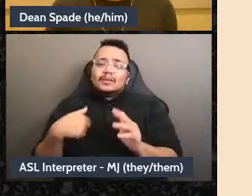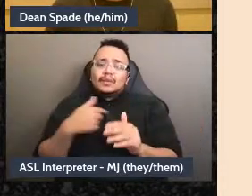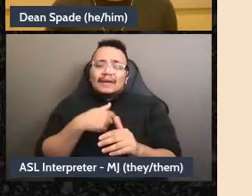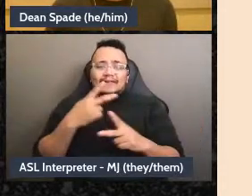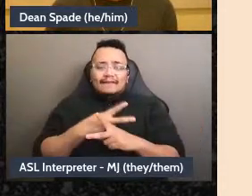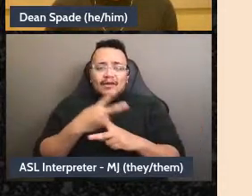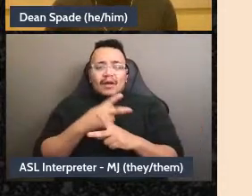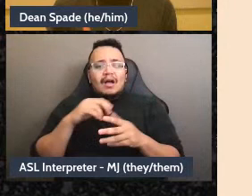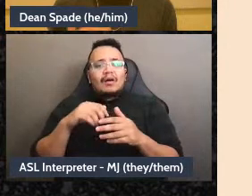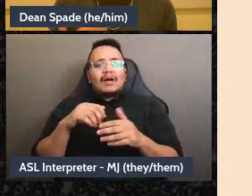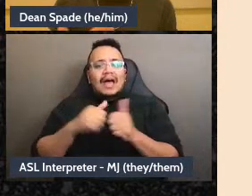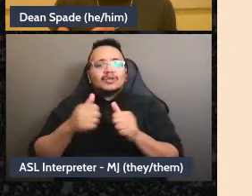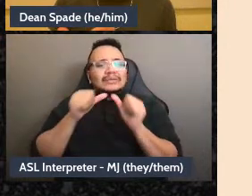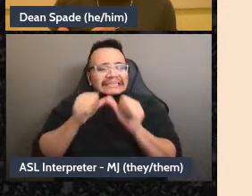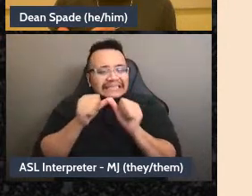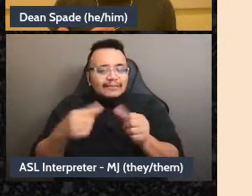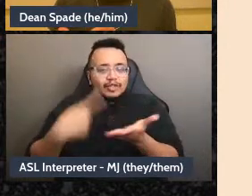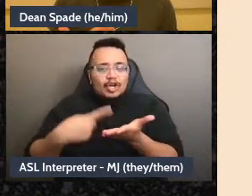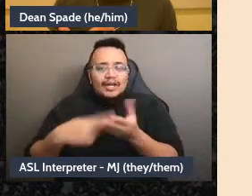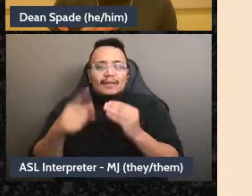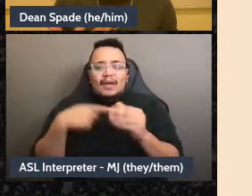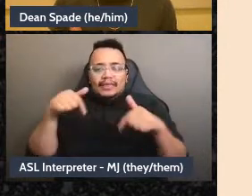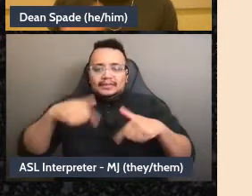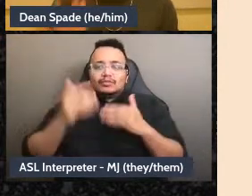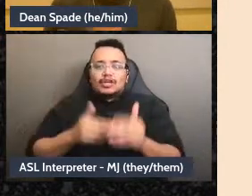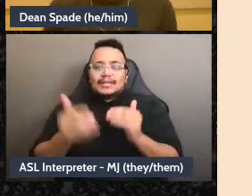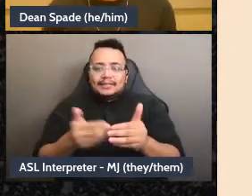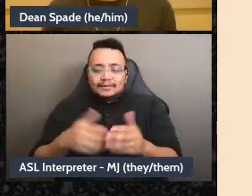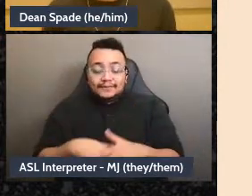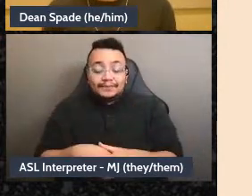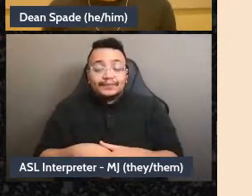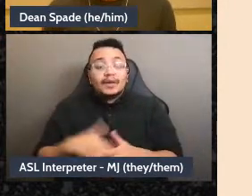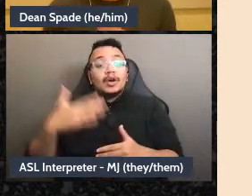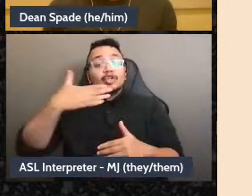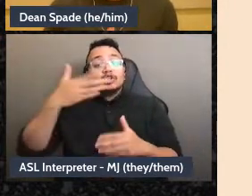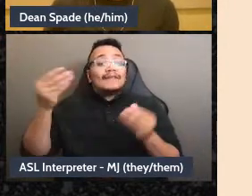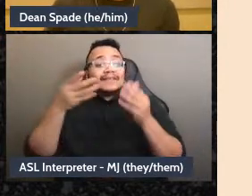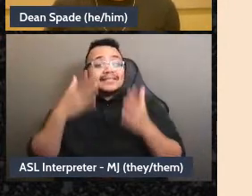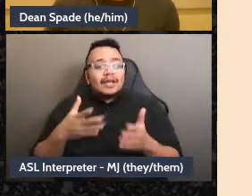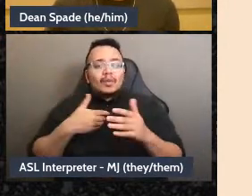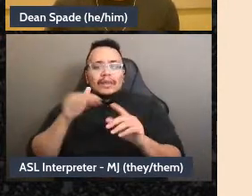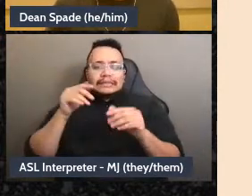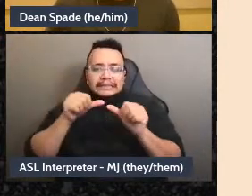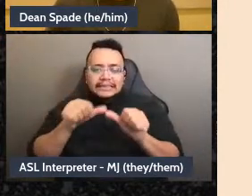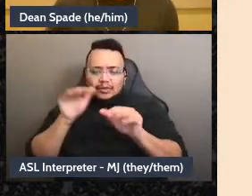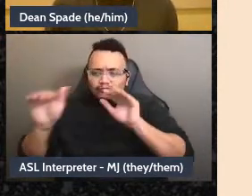works, and good facilitators will remind people how we're making this decision and what some